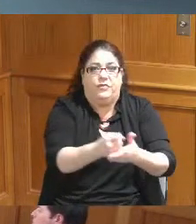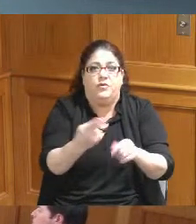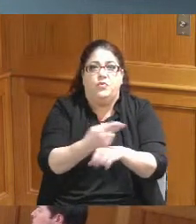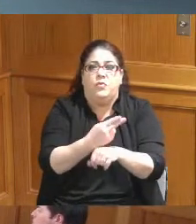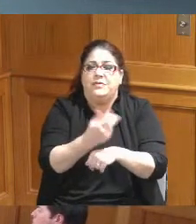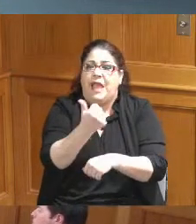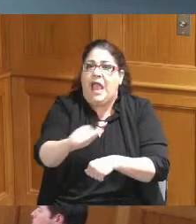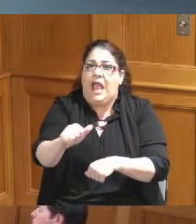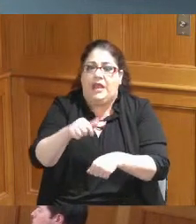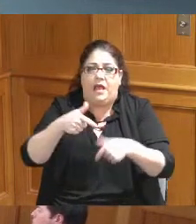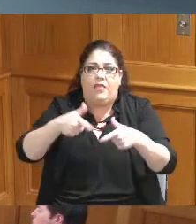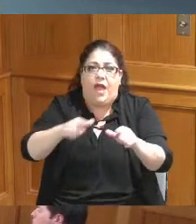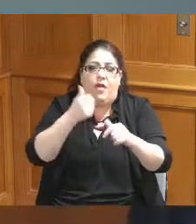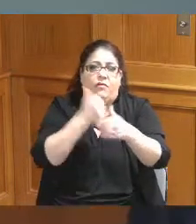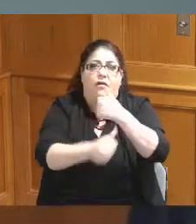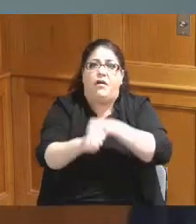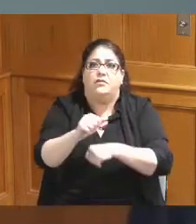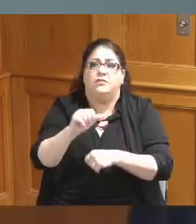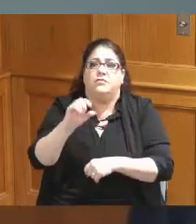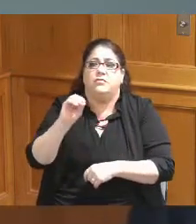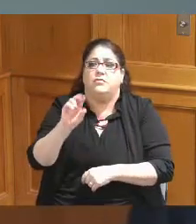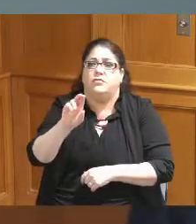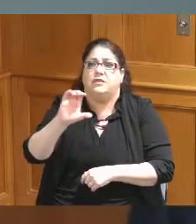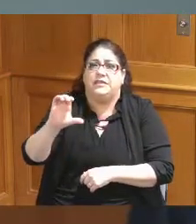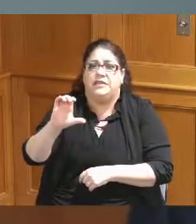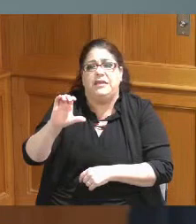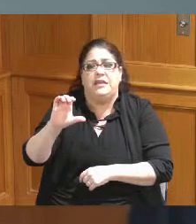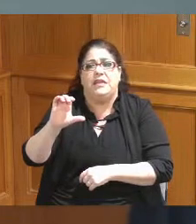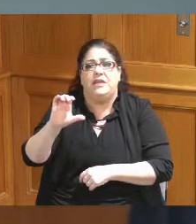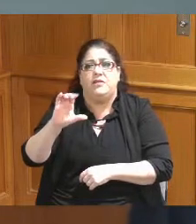code for credit card just like we have one the Administration most most departments have one